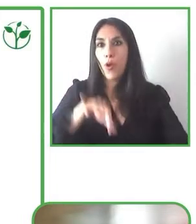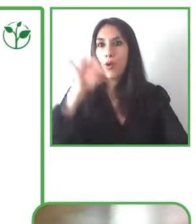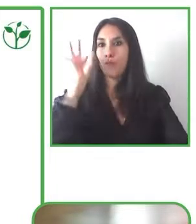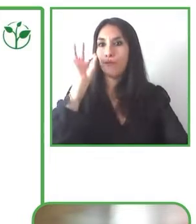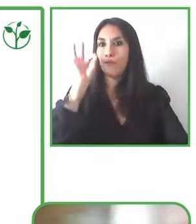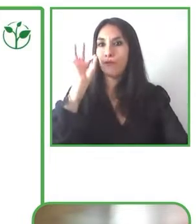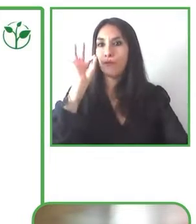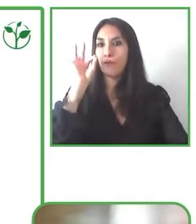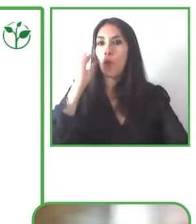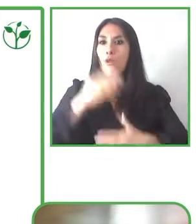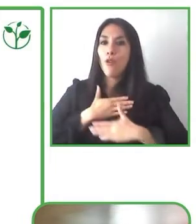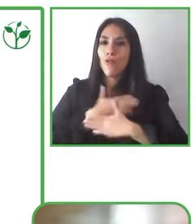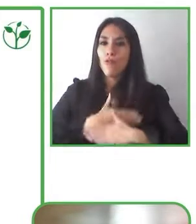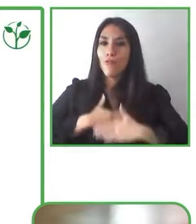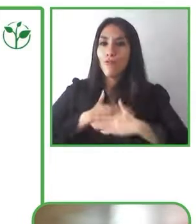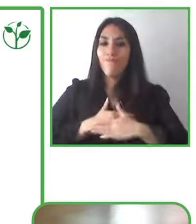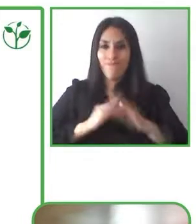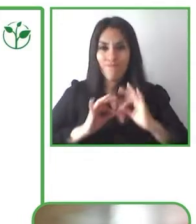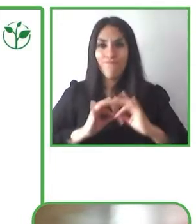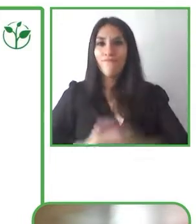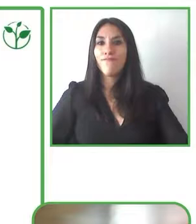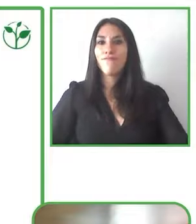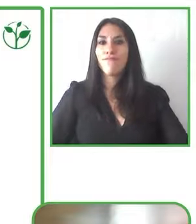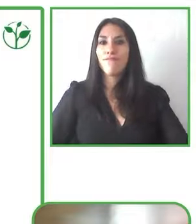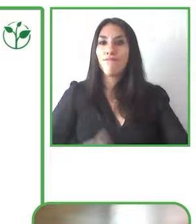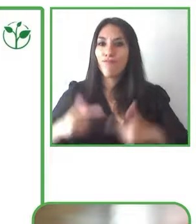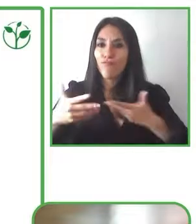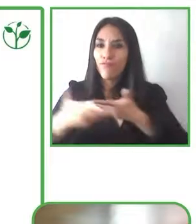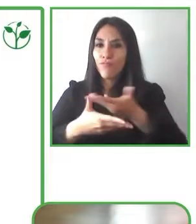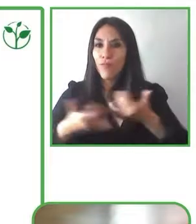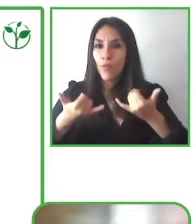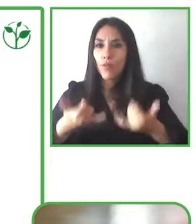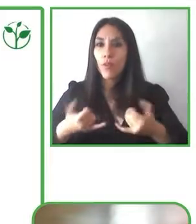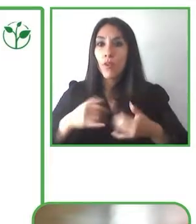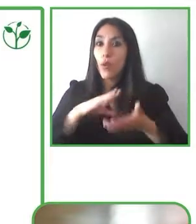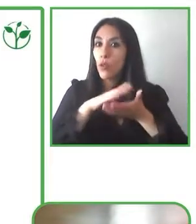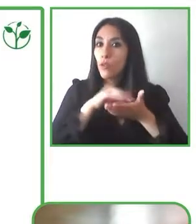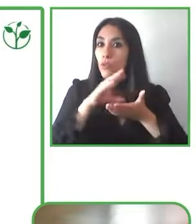So, I’m looking forward to learning about different experiences and best practices.